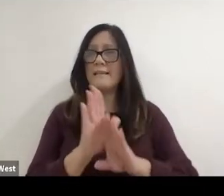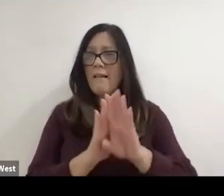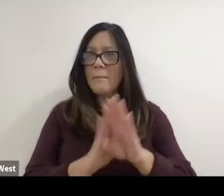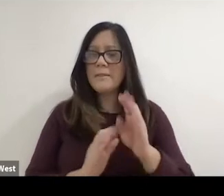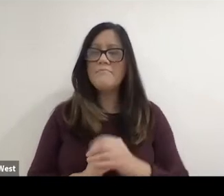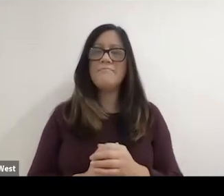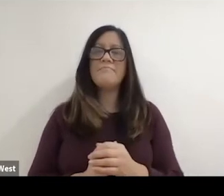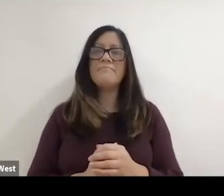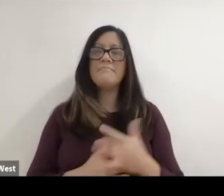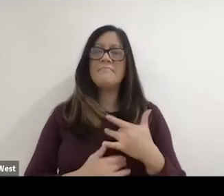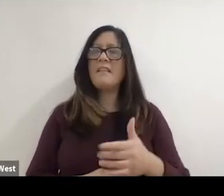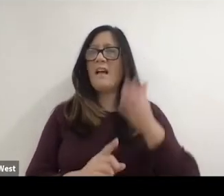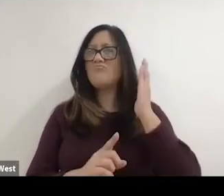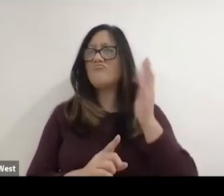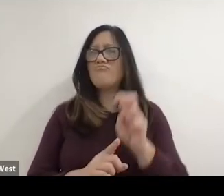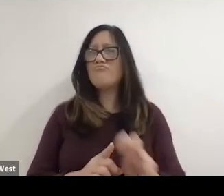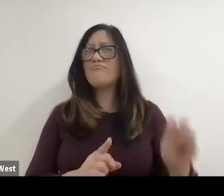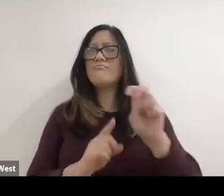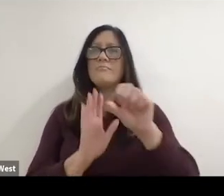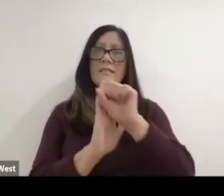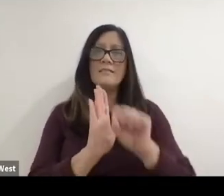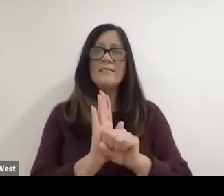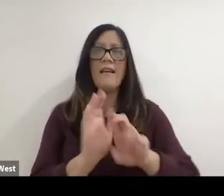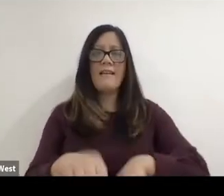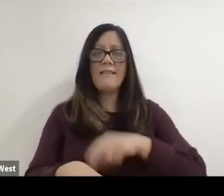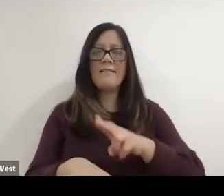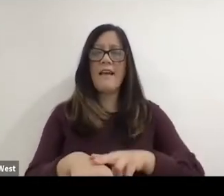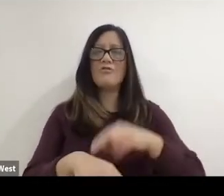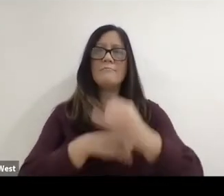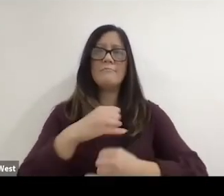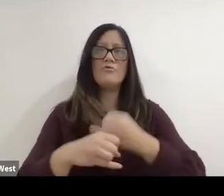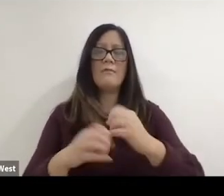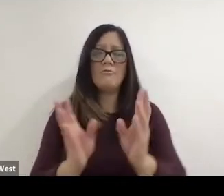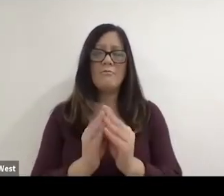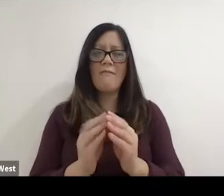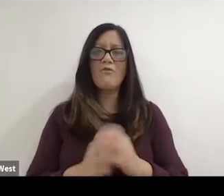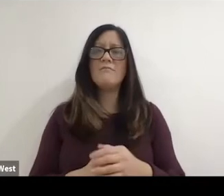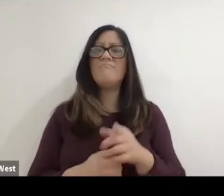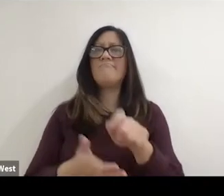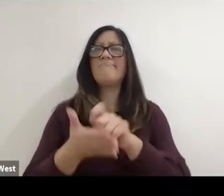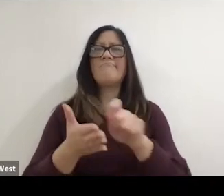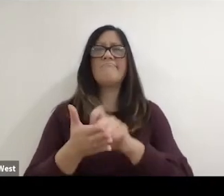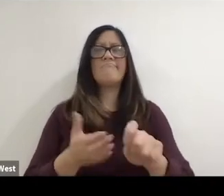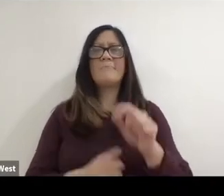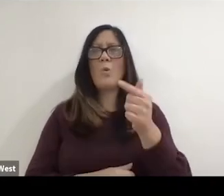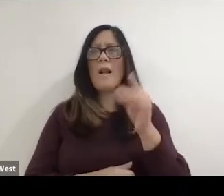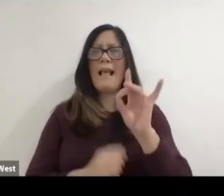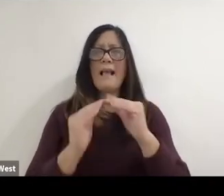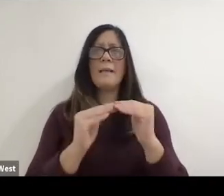She presents regularly at state, national and international conferences. and is the author of 28 peer reviewed Journal